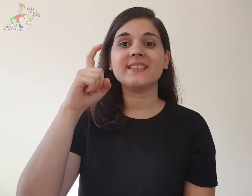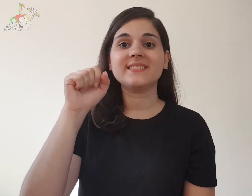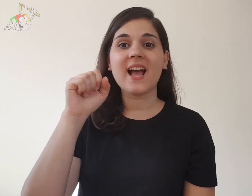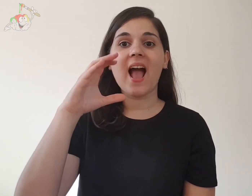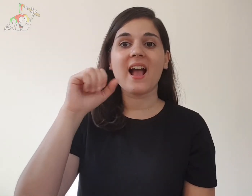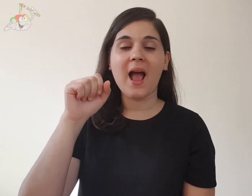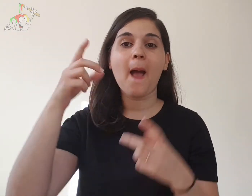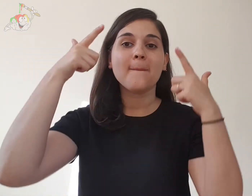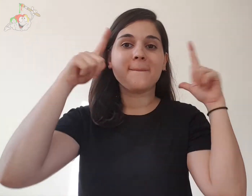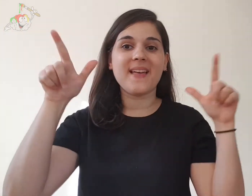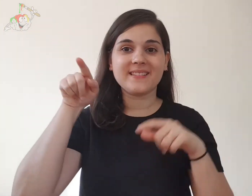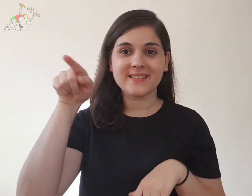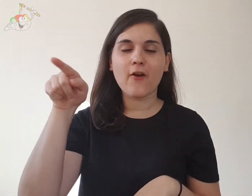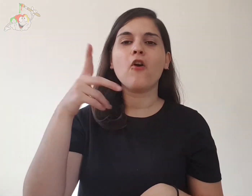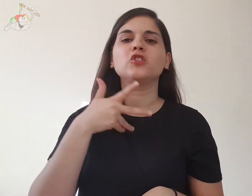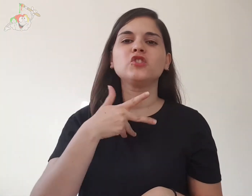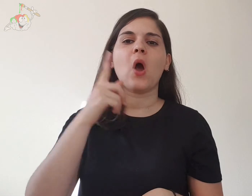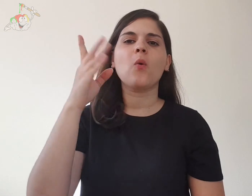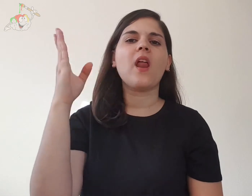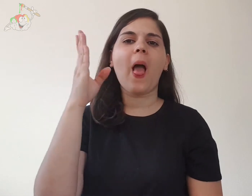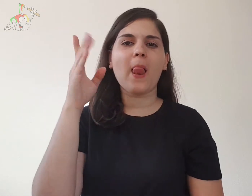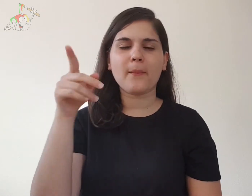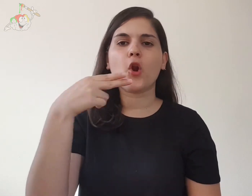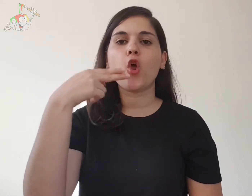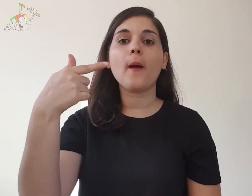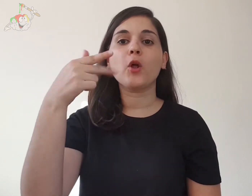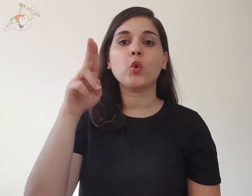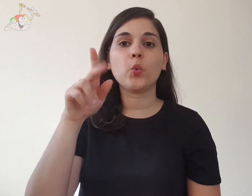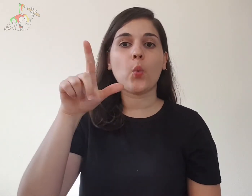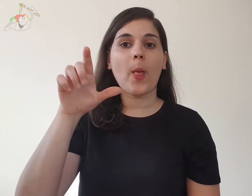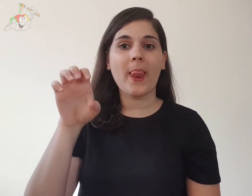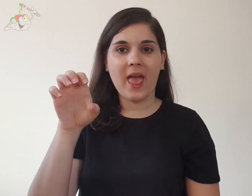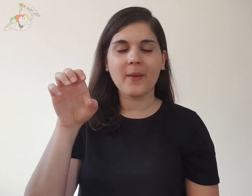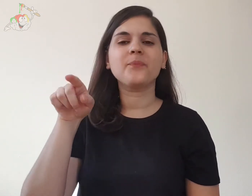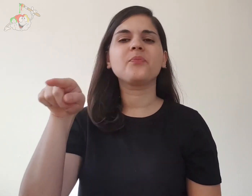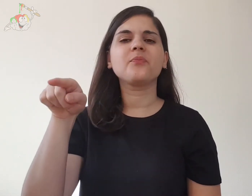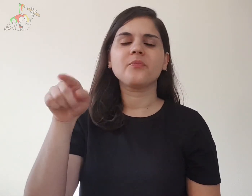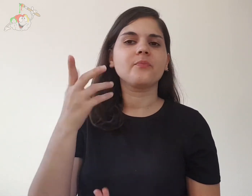In Oaxaca, Mexico, there is a tree named Tule that has the